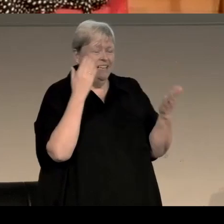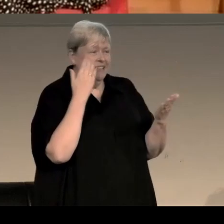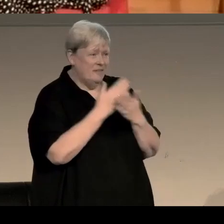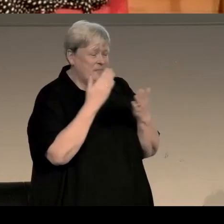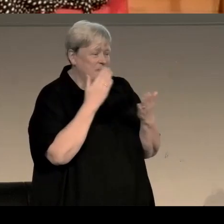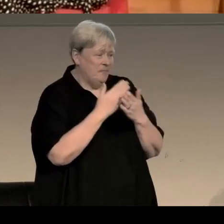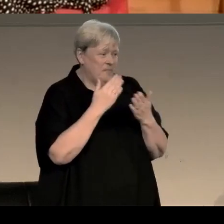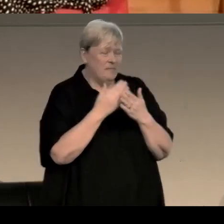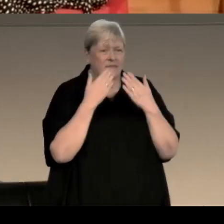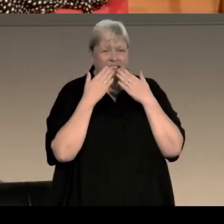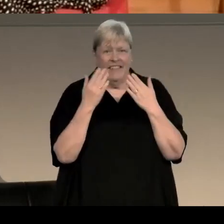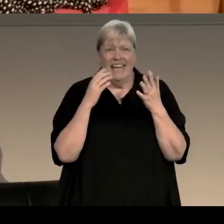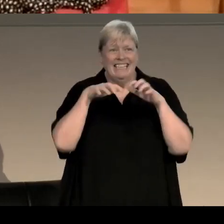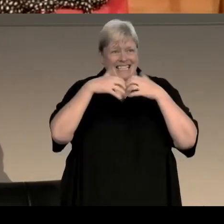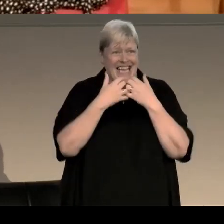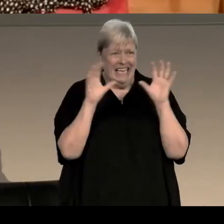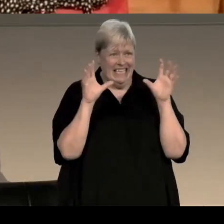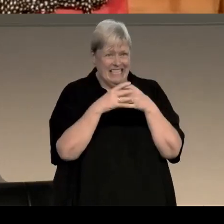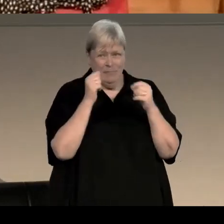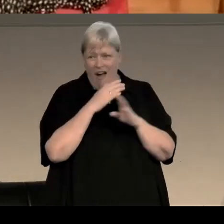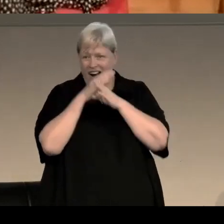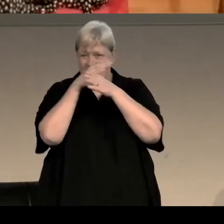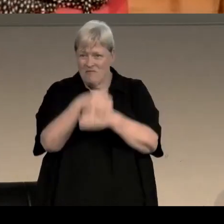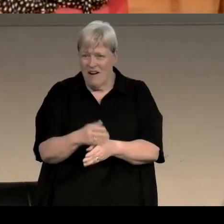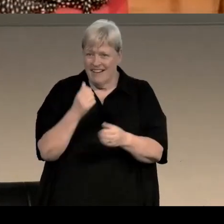I'd also like to thank the tech team for their hard work keeping this all running,